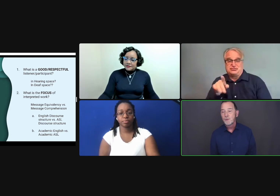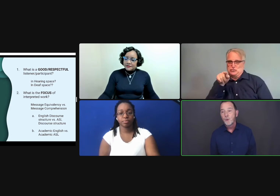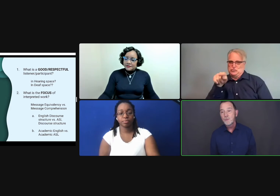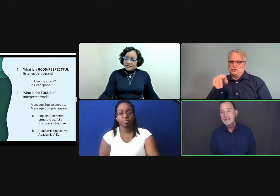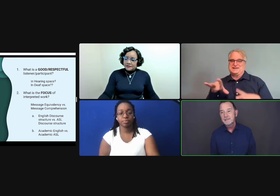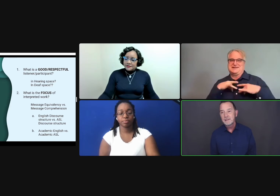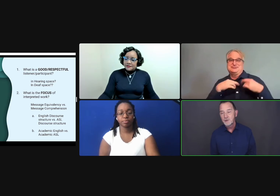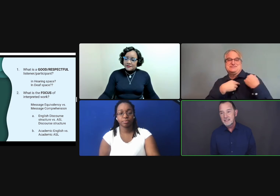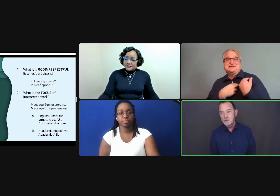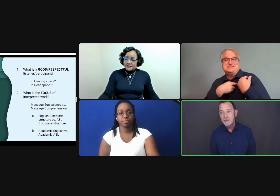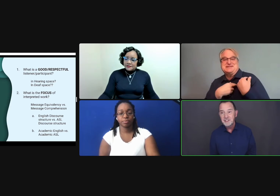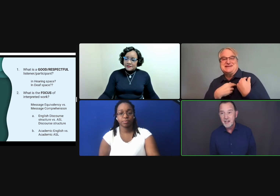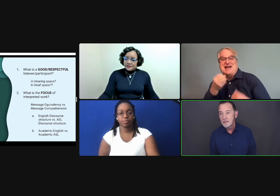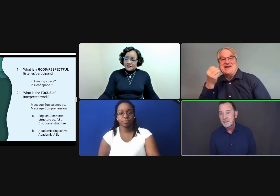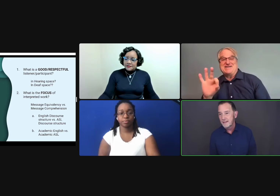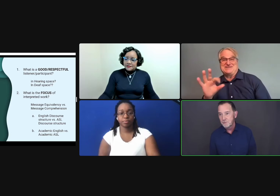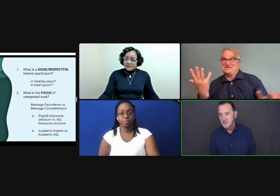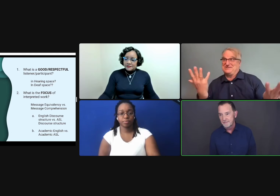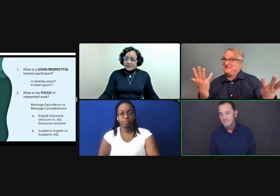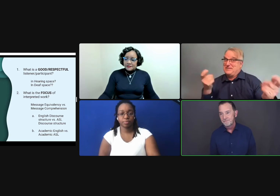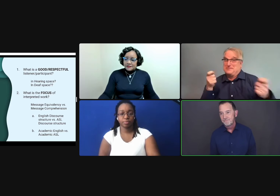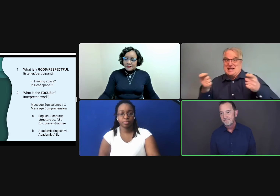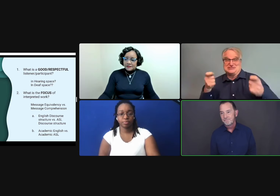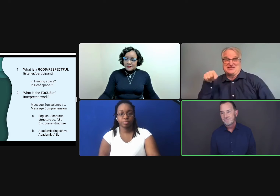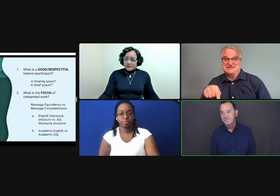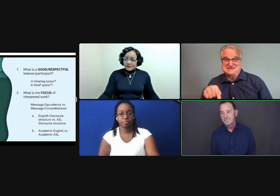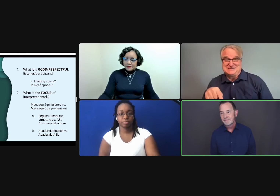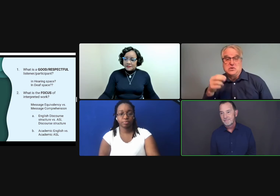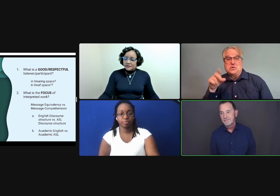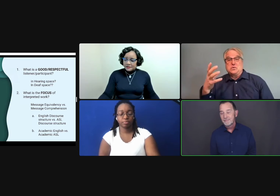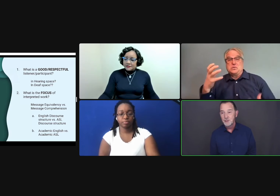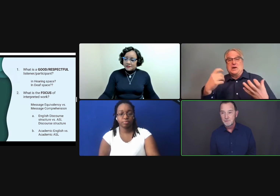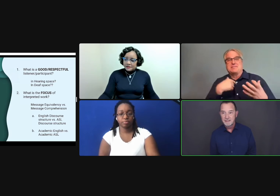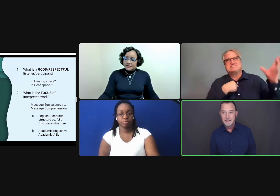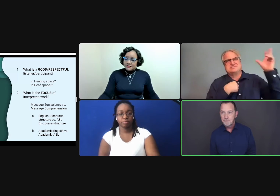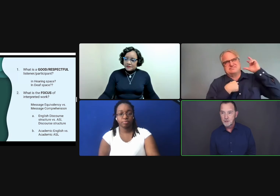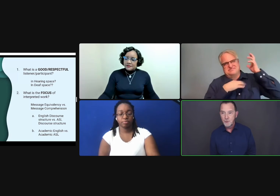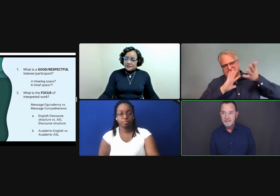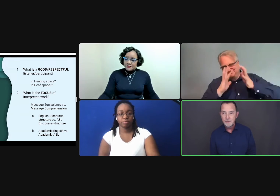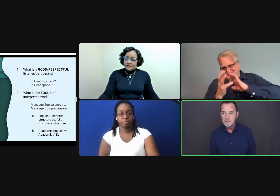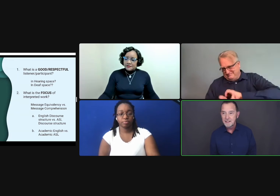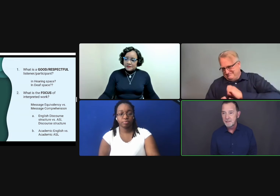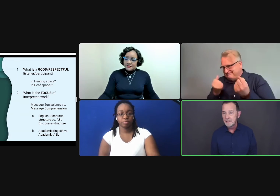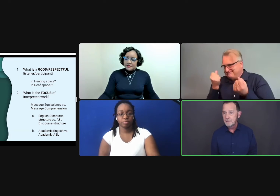One way to address this would be to check in with the deaf person. Does the deaf person want to take responsibility